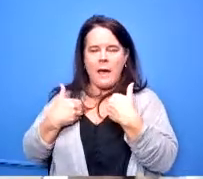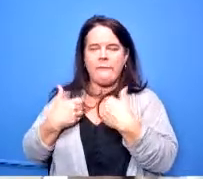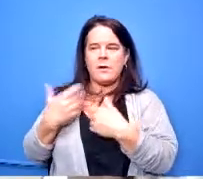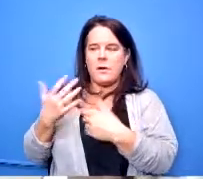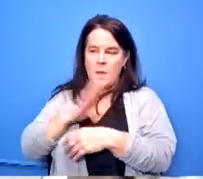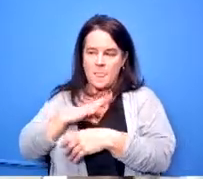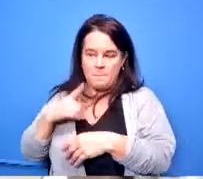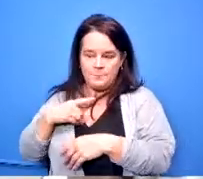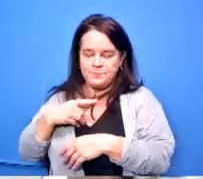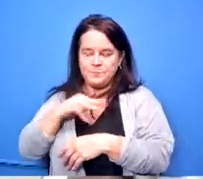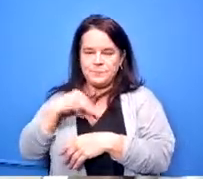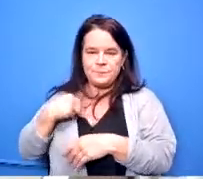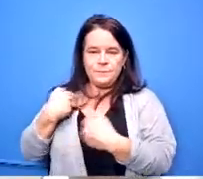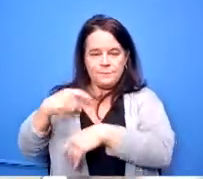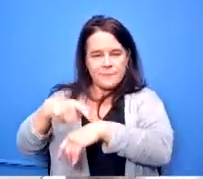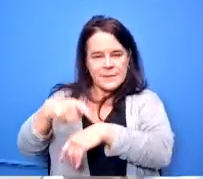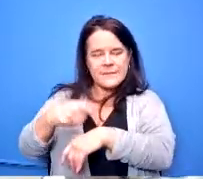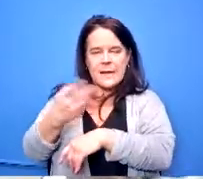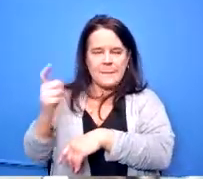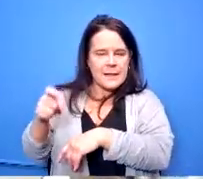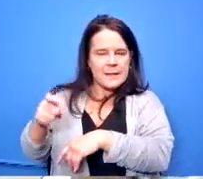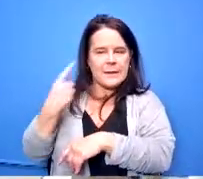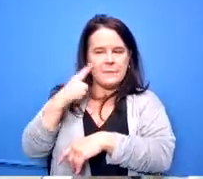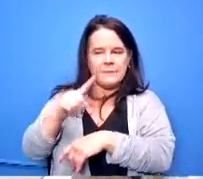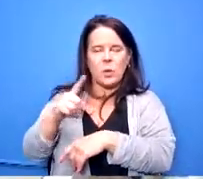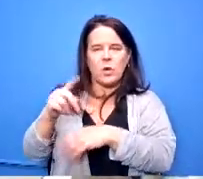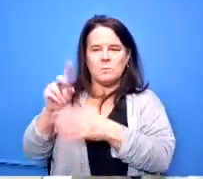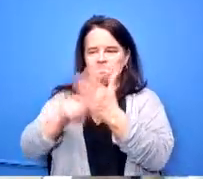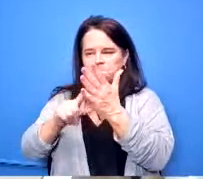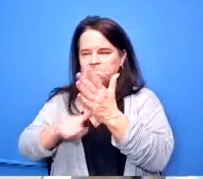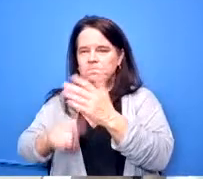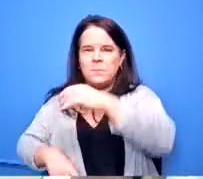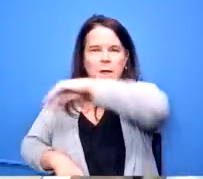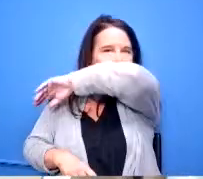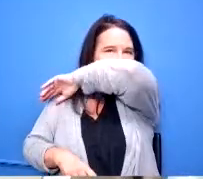to make solid judgments and questions on those things and curtis is shaking his head yes